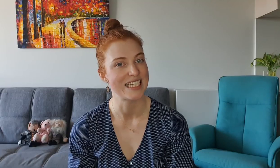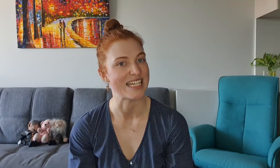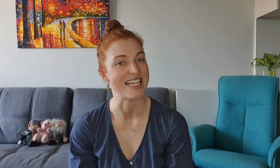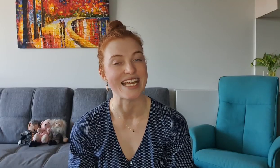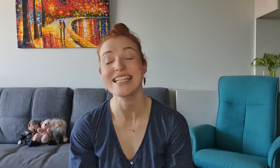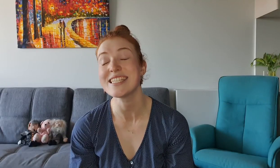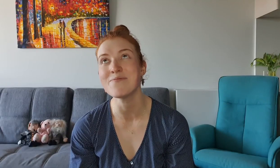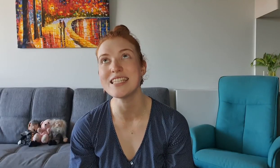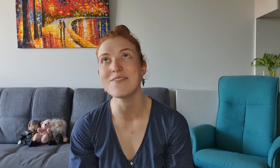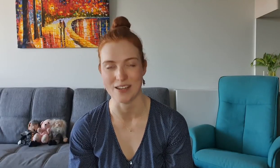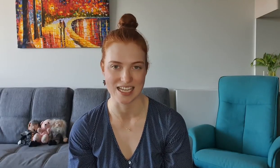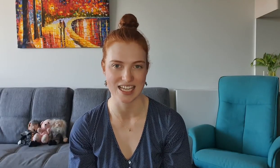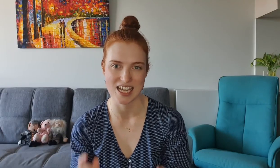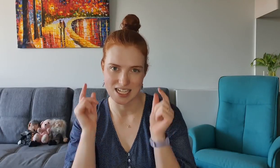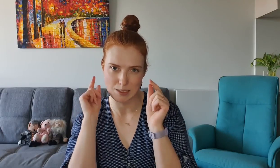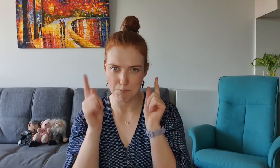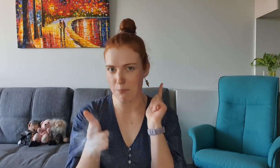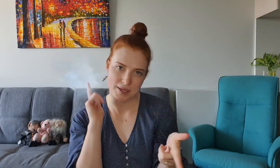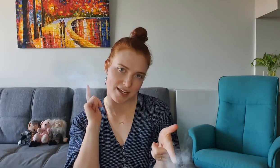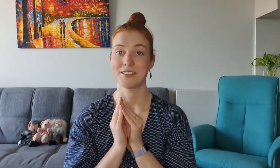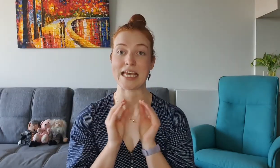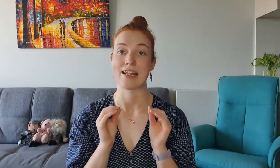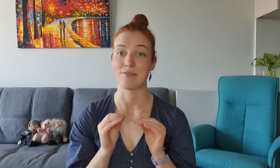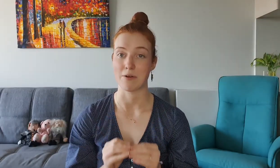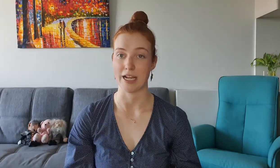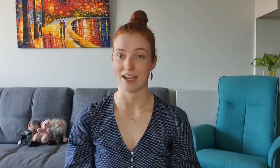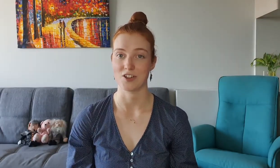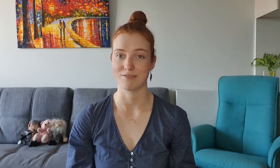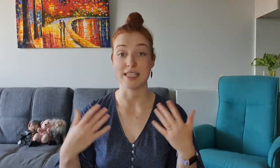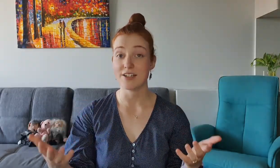She hits him with the finger guns, 10 out of 10 reaction